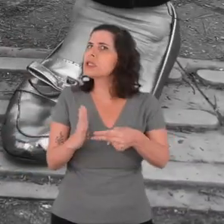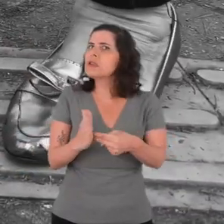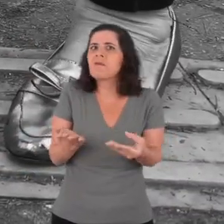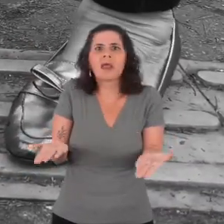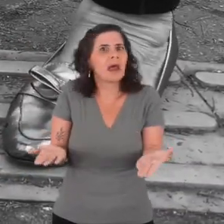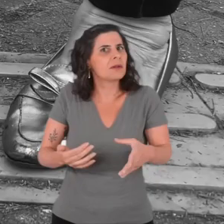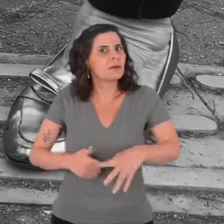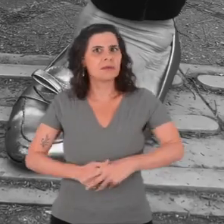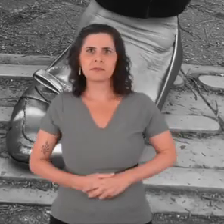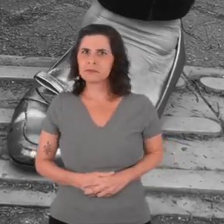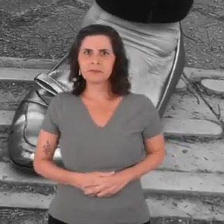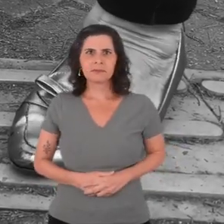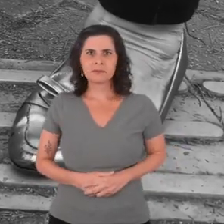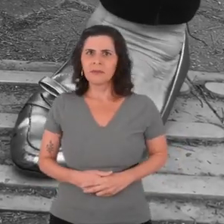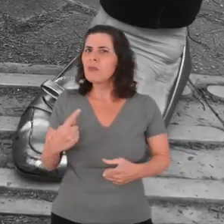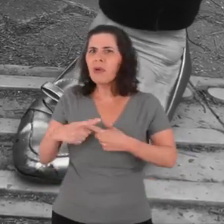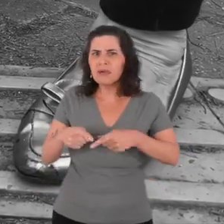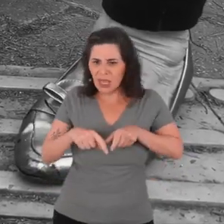until I ran into the low wall.